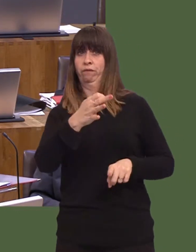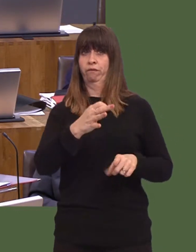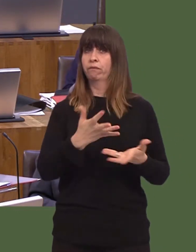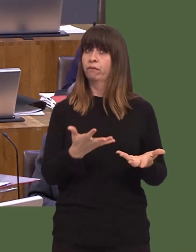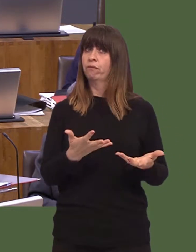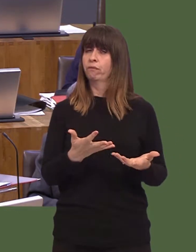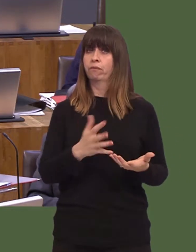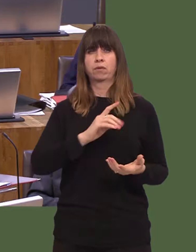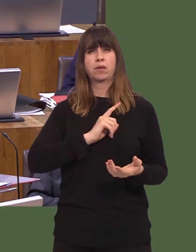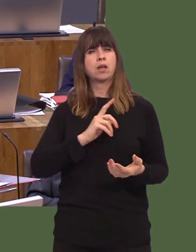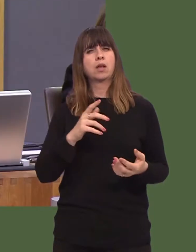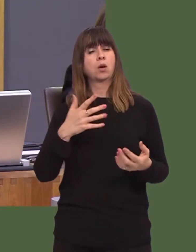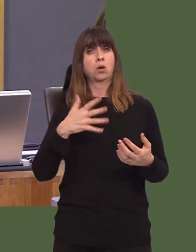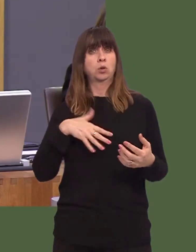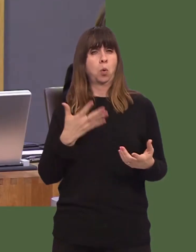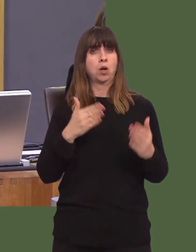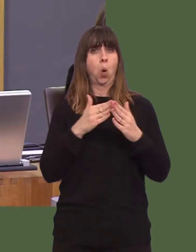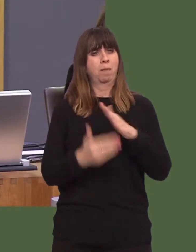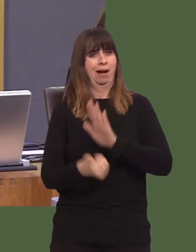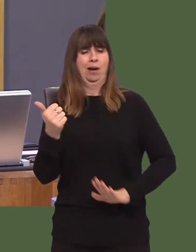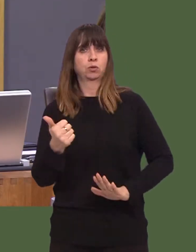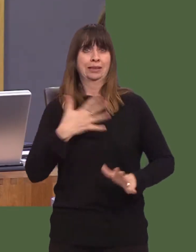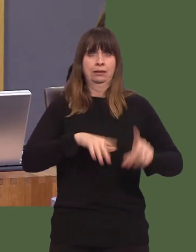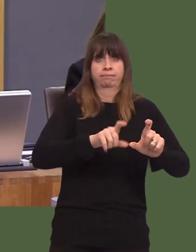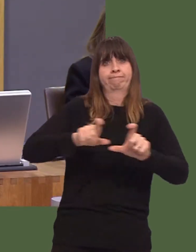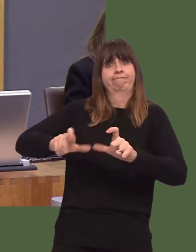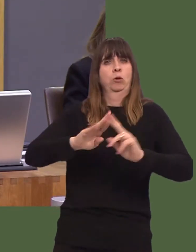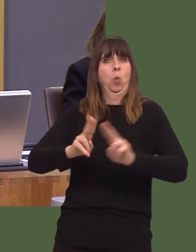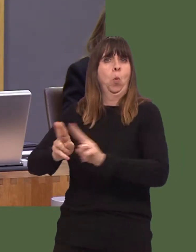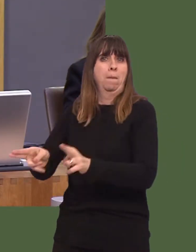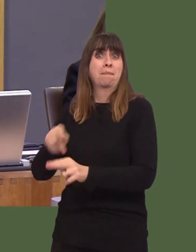first place, which, of course, is the intention of the legislation.